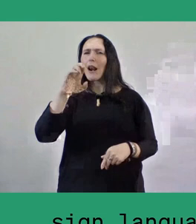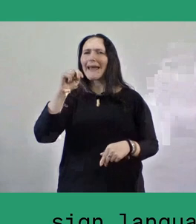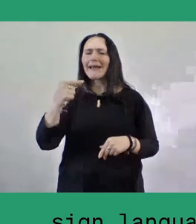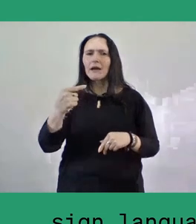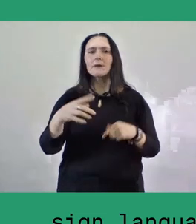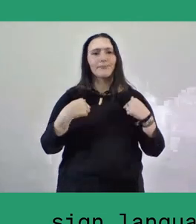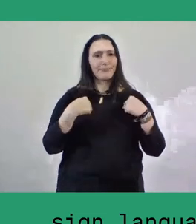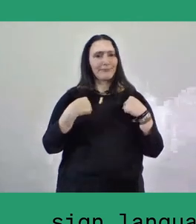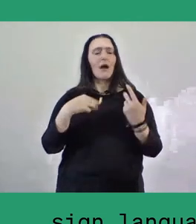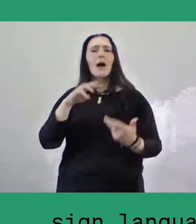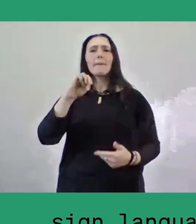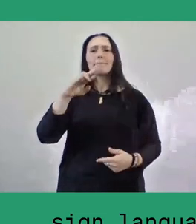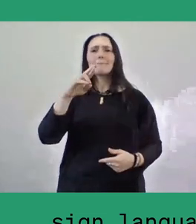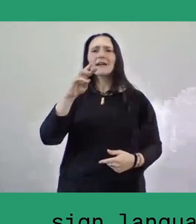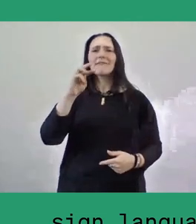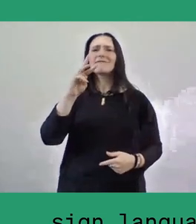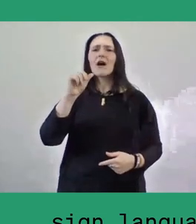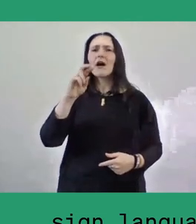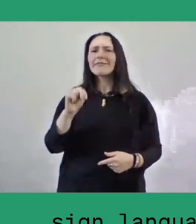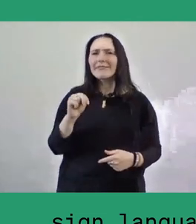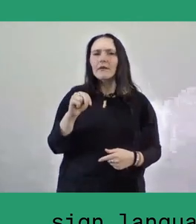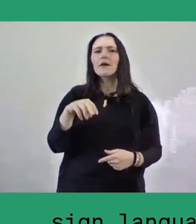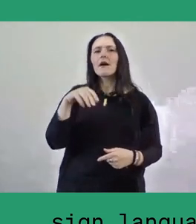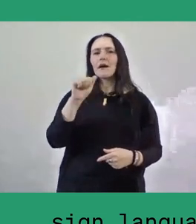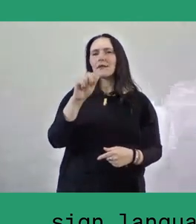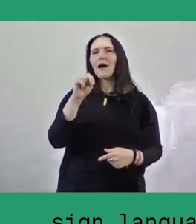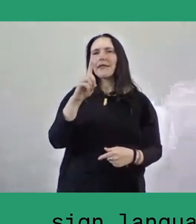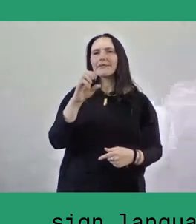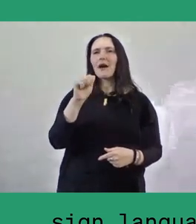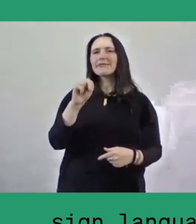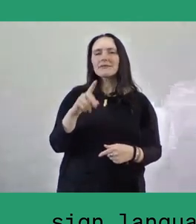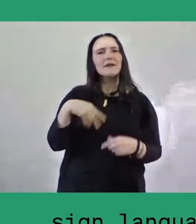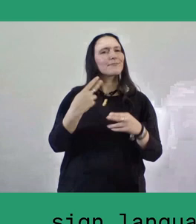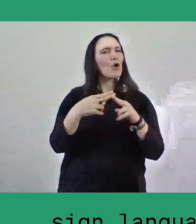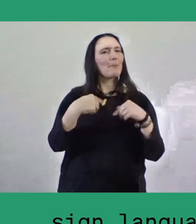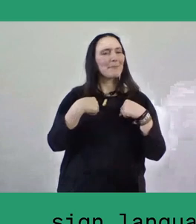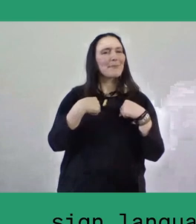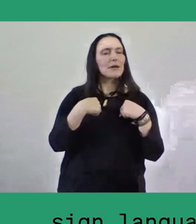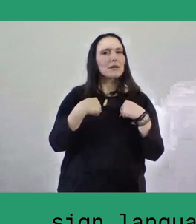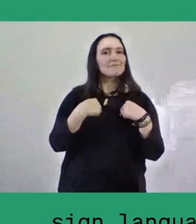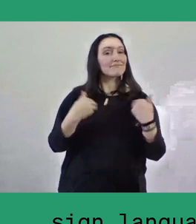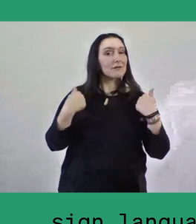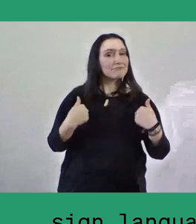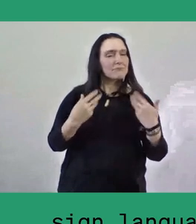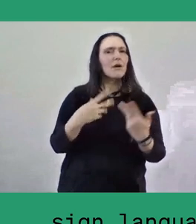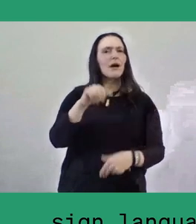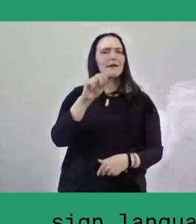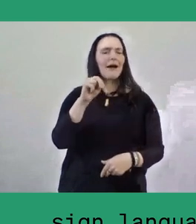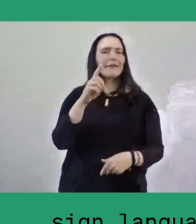I'm from ruangrupa, a collective based in Jakarta, Indonesia. I'm sitting here in Makassar, South Sulawesi.